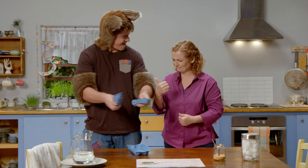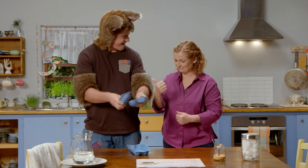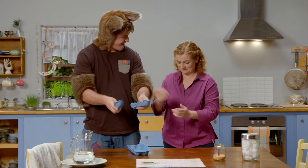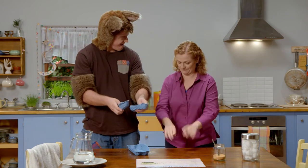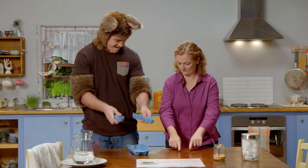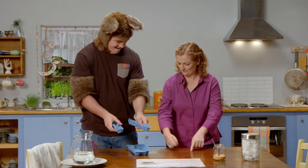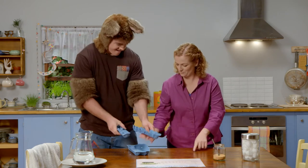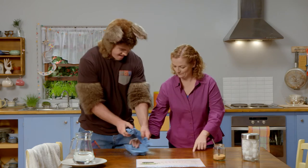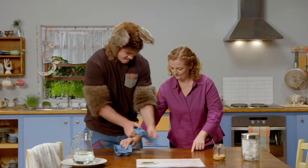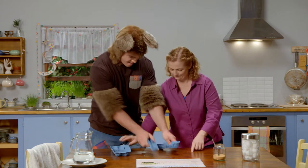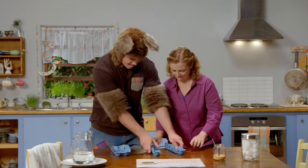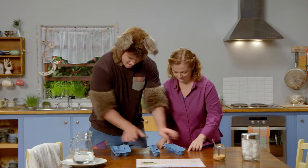great job, Possum.